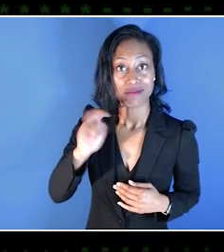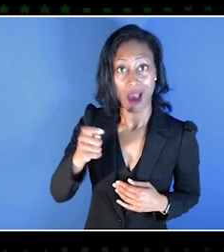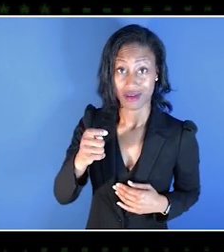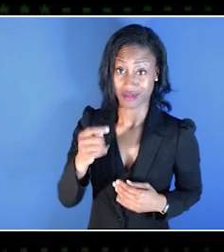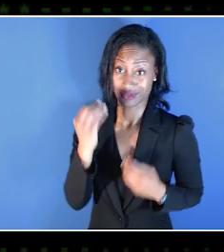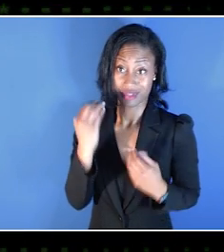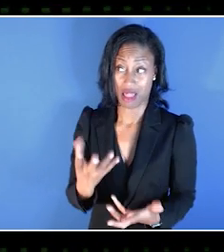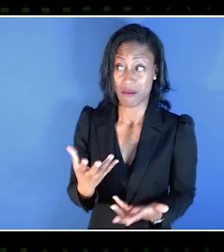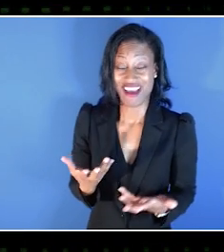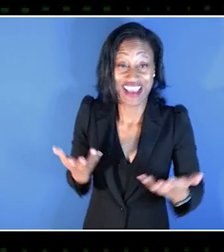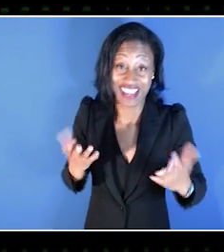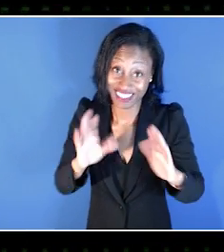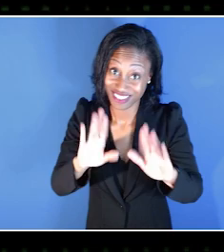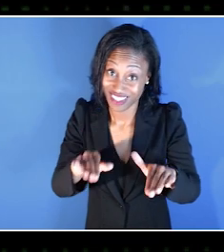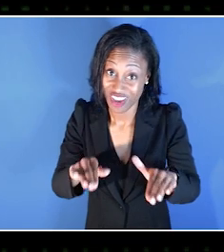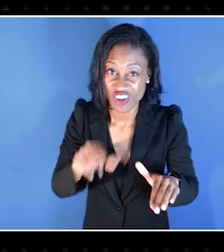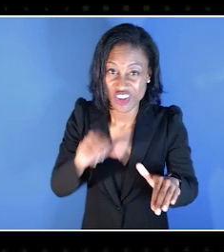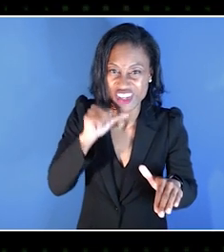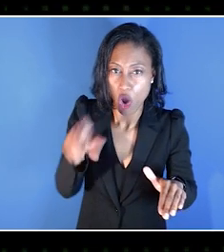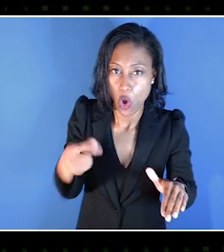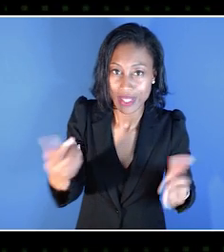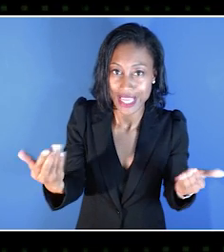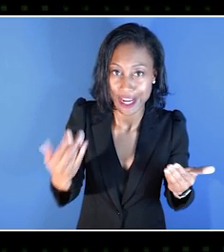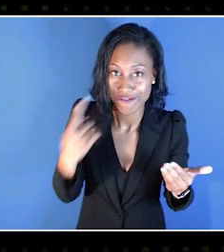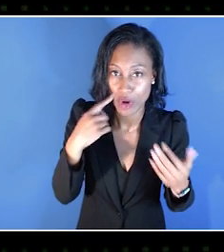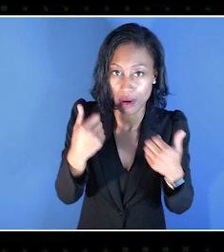to say, "Hey, you're not just here to play games.